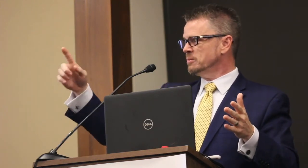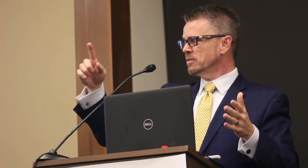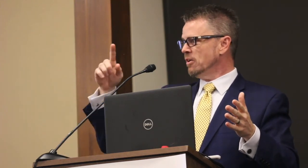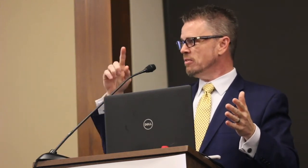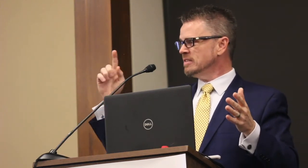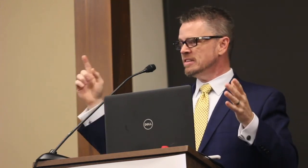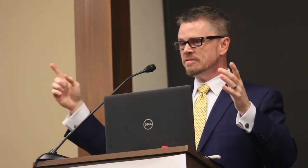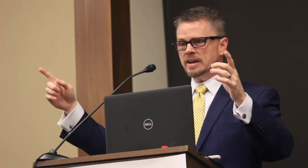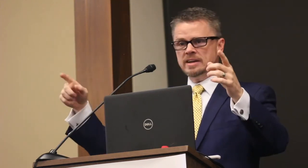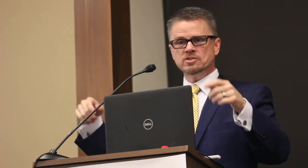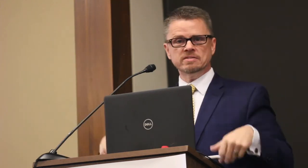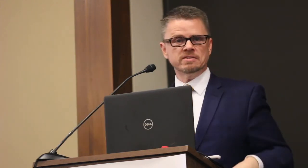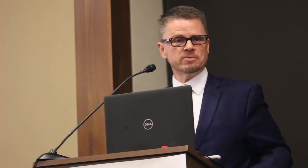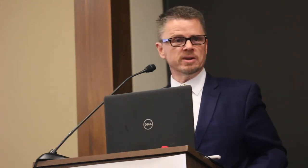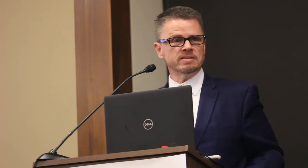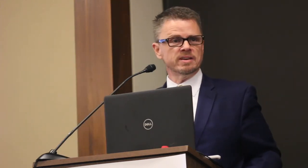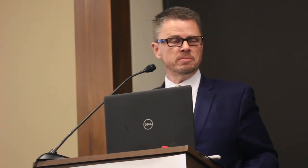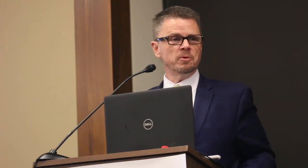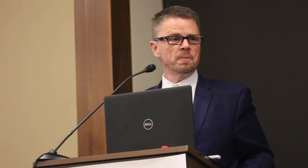So we're sitting with all these different agencies around the table.